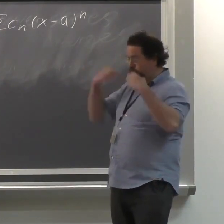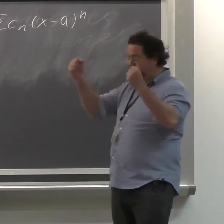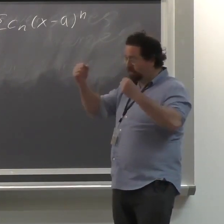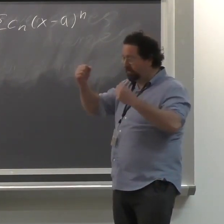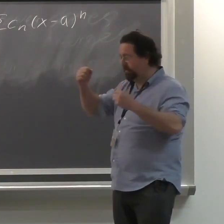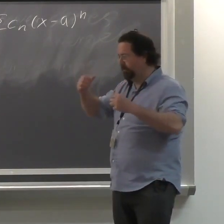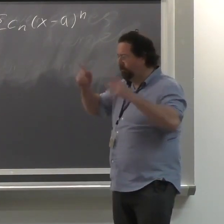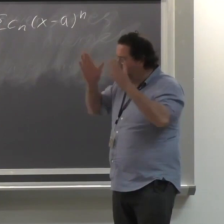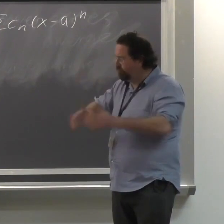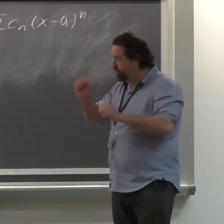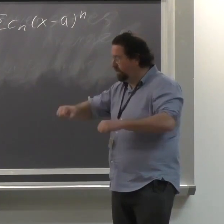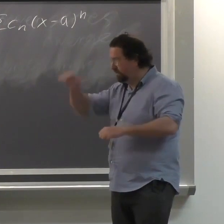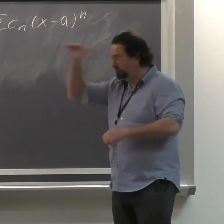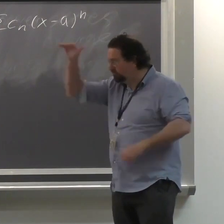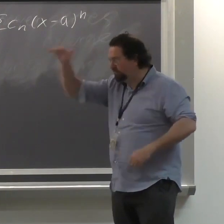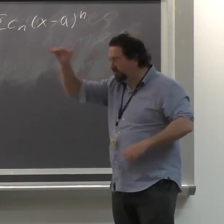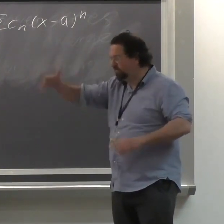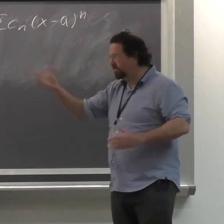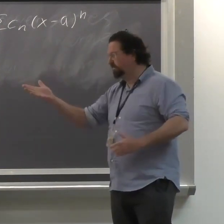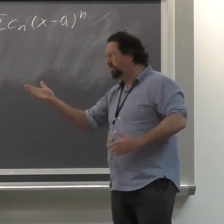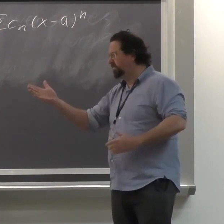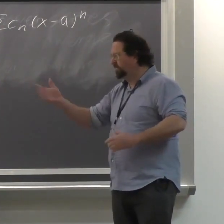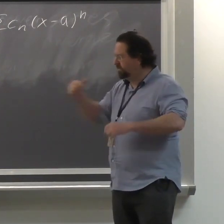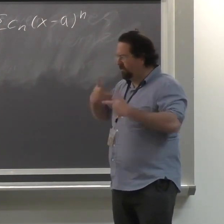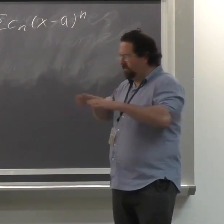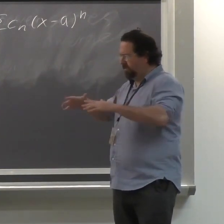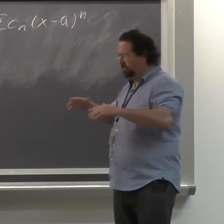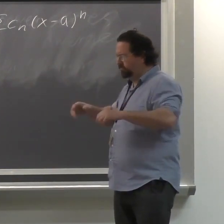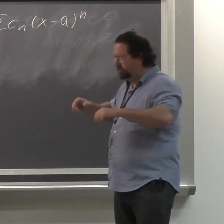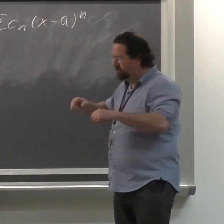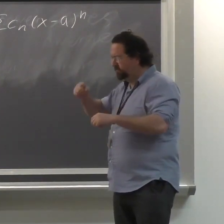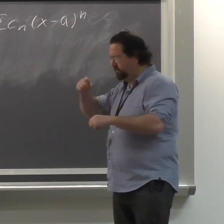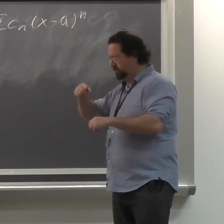I was just thinking for anyone who'd be brave enough to do it, to ask for it.